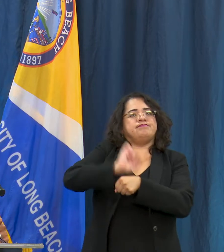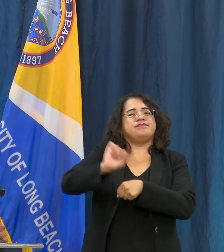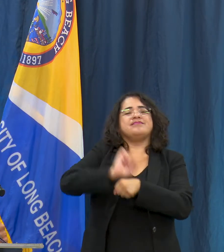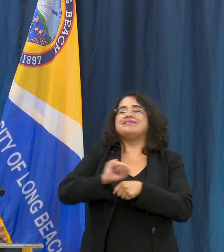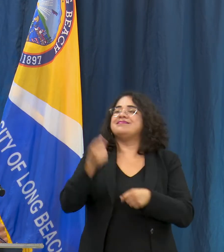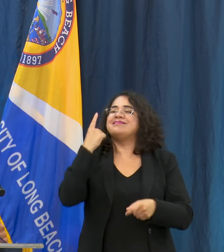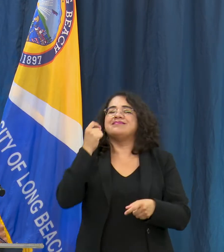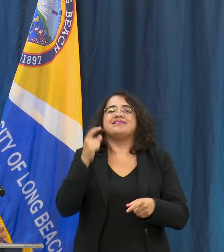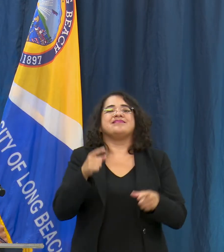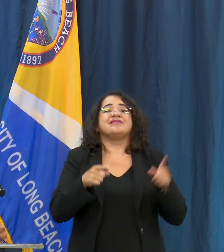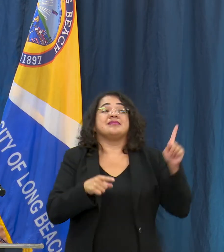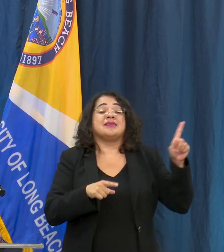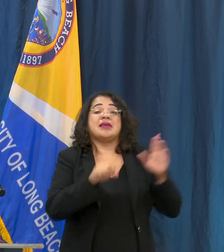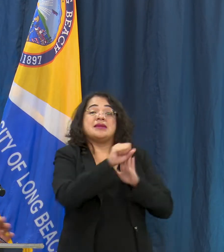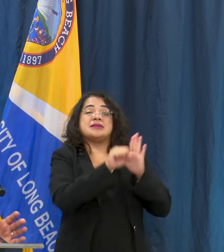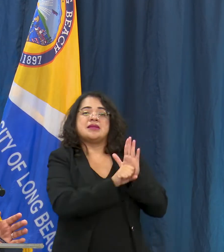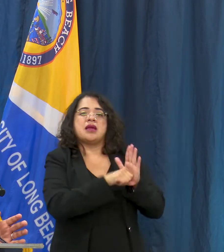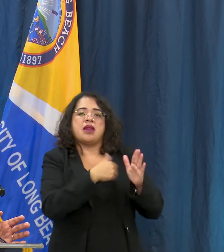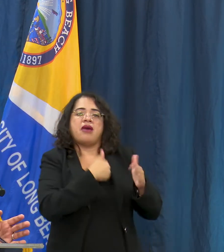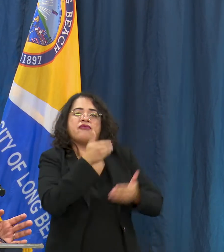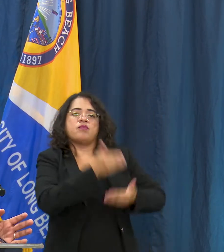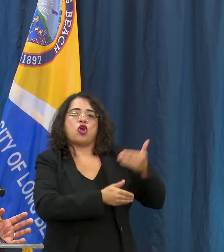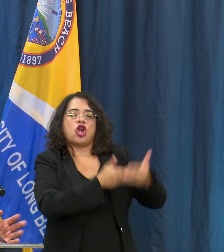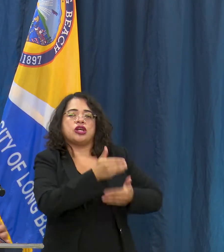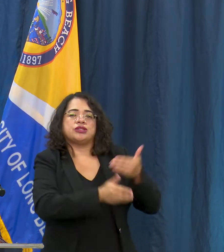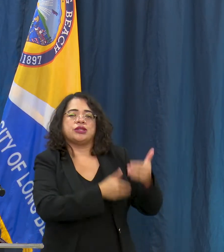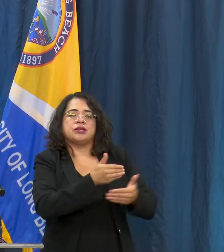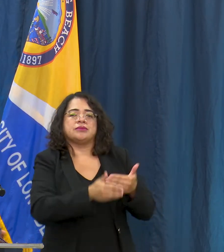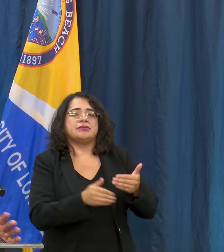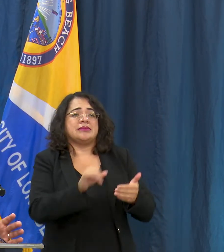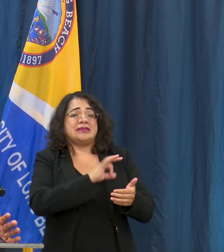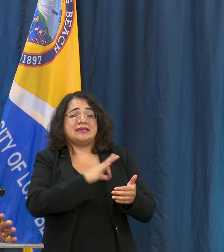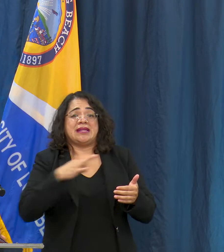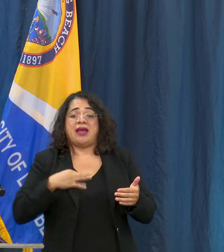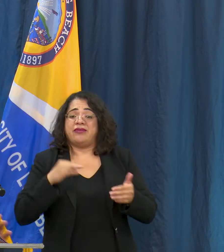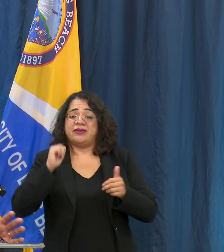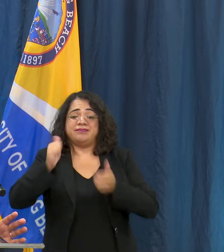process to reopen, they have staff in place, they are doing some work,